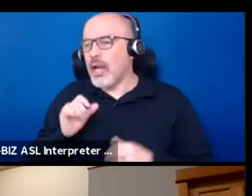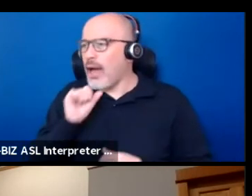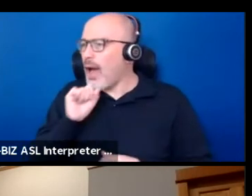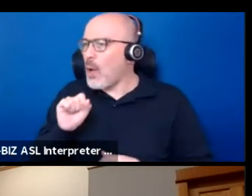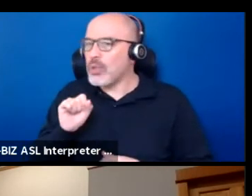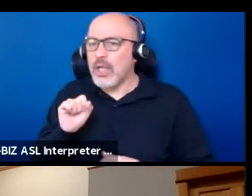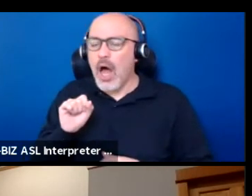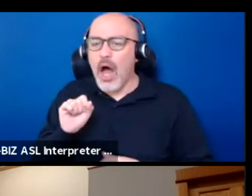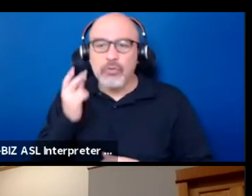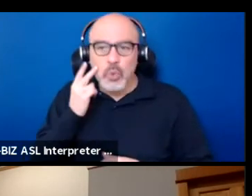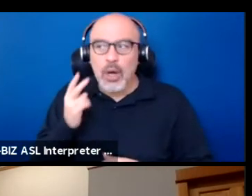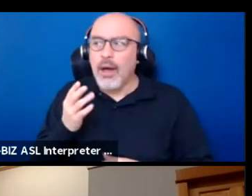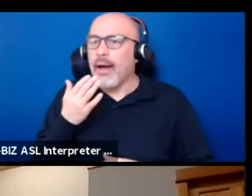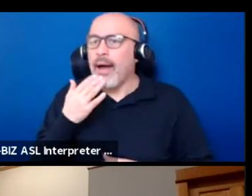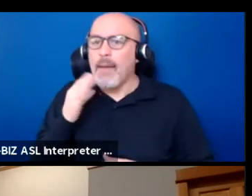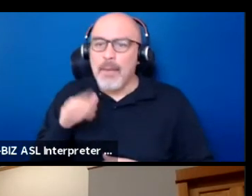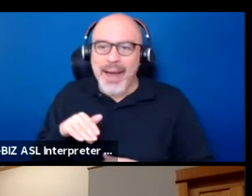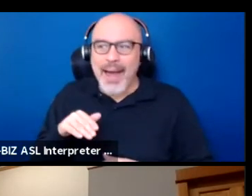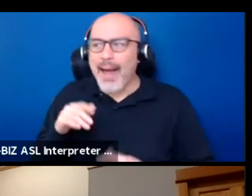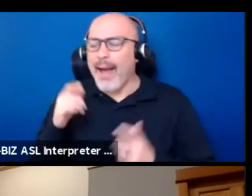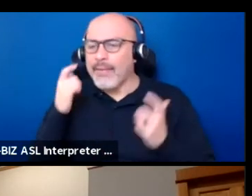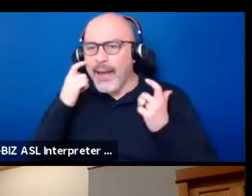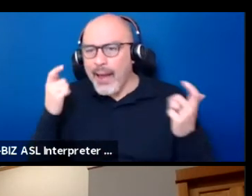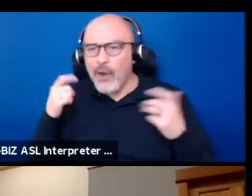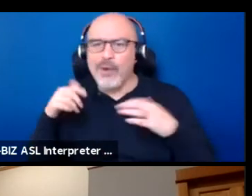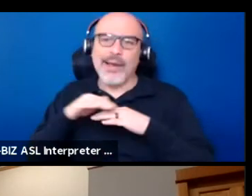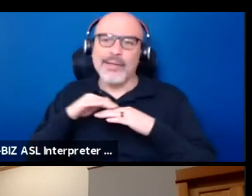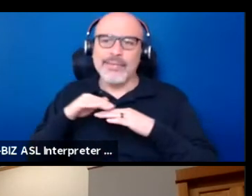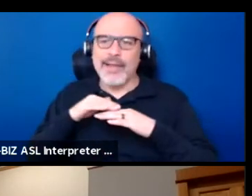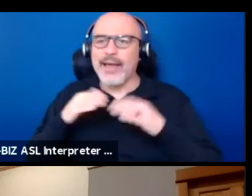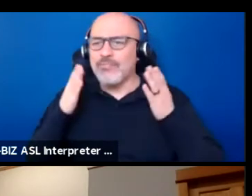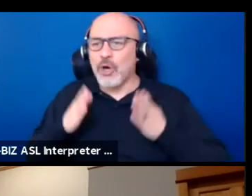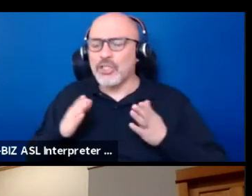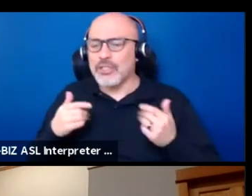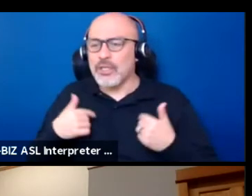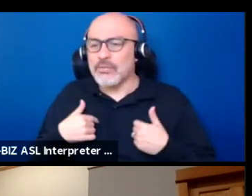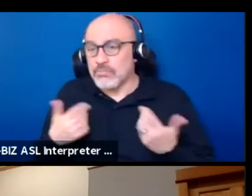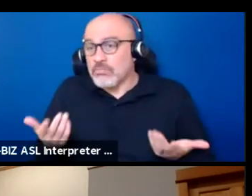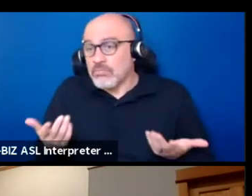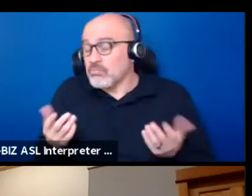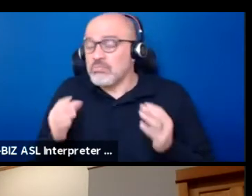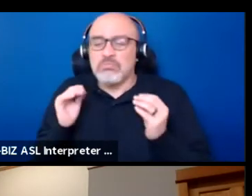where I'm a bad arrogant made up person, you know, and then nobody talks about it.